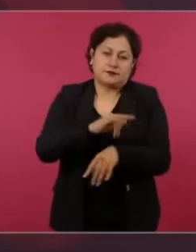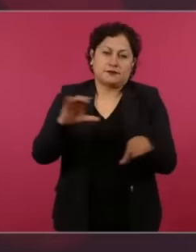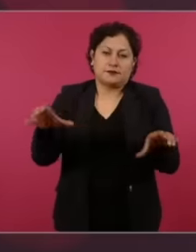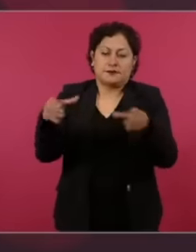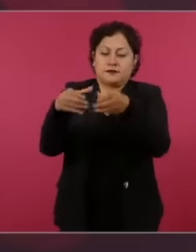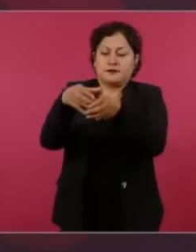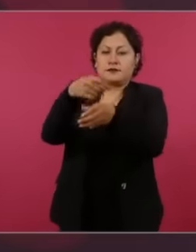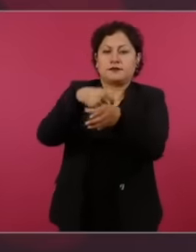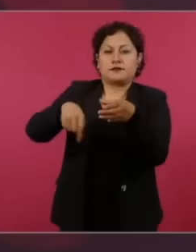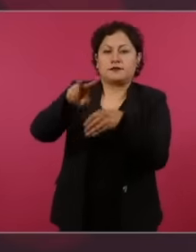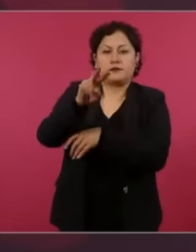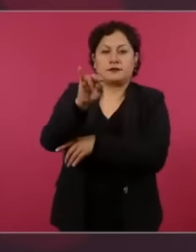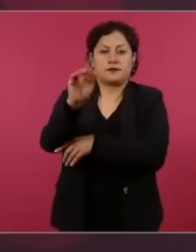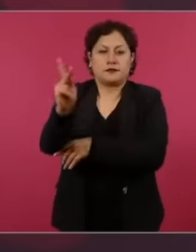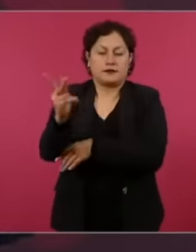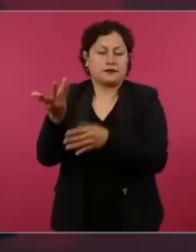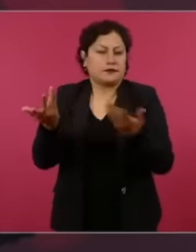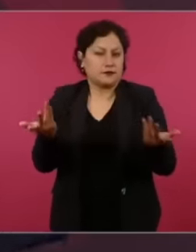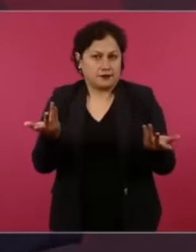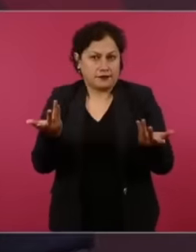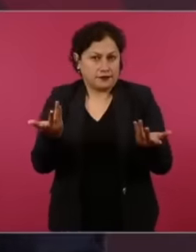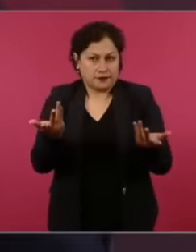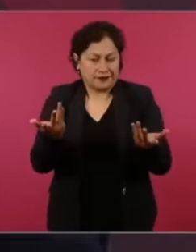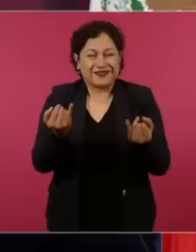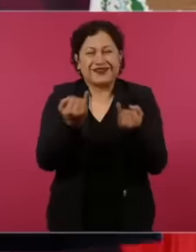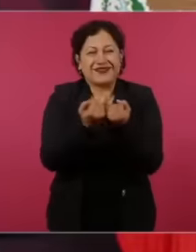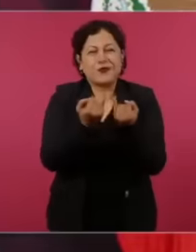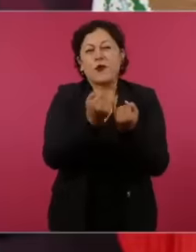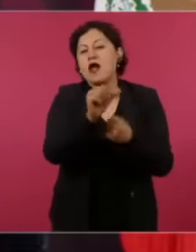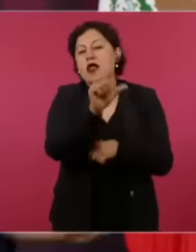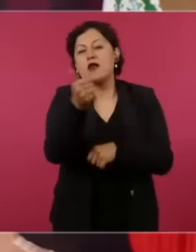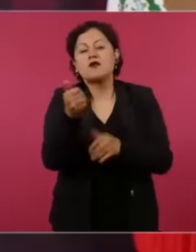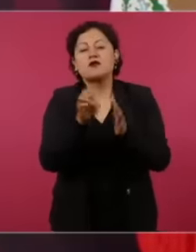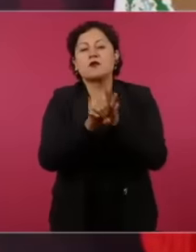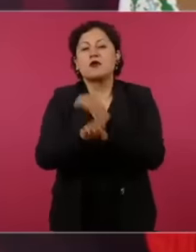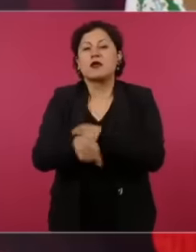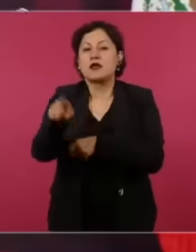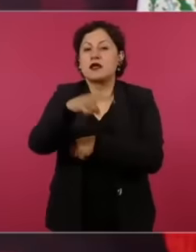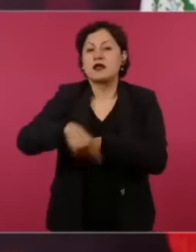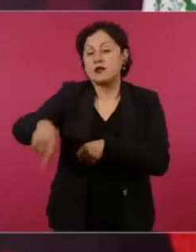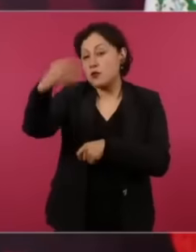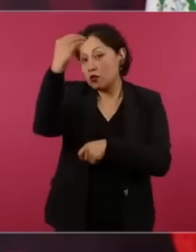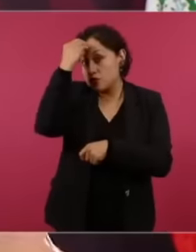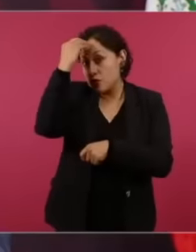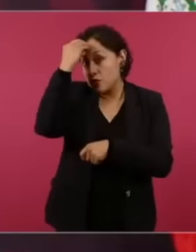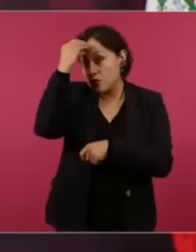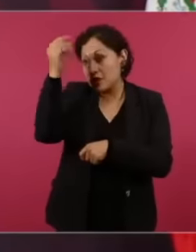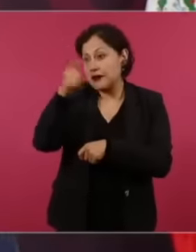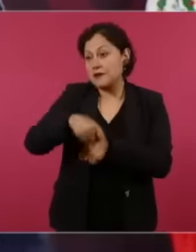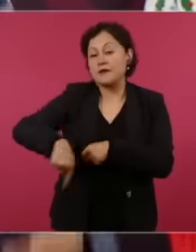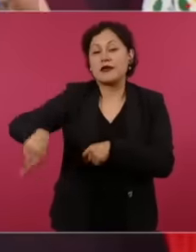everyone goes to the golf course and that is